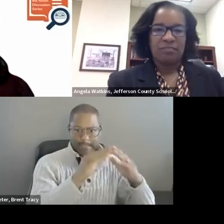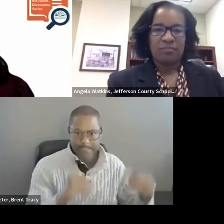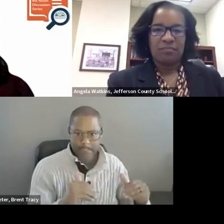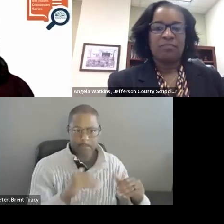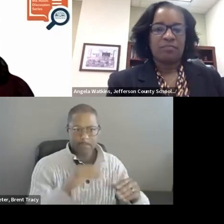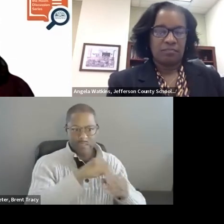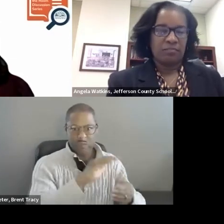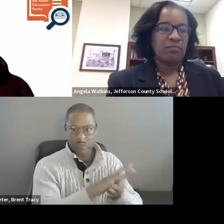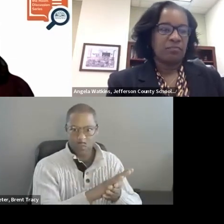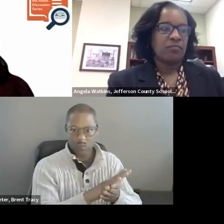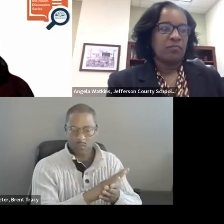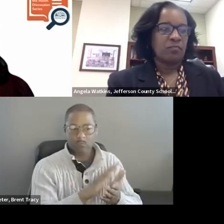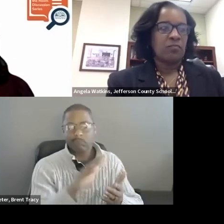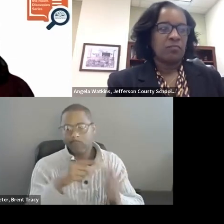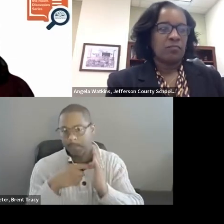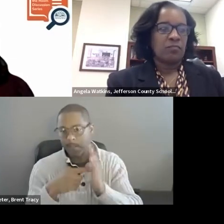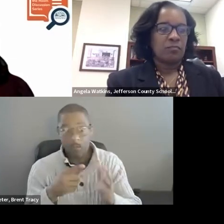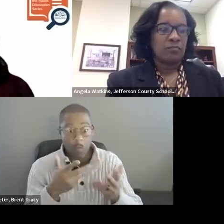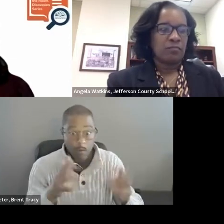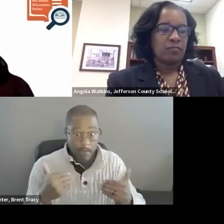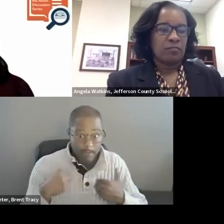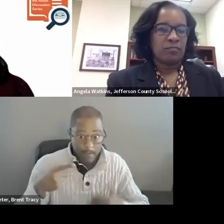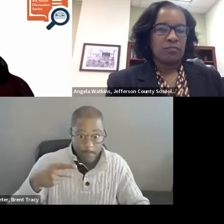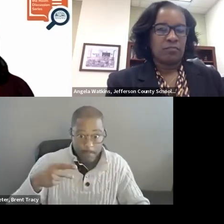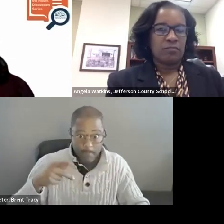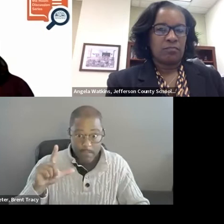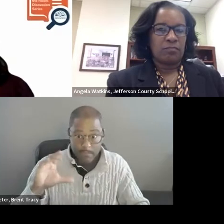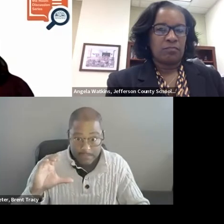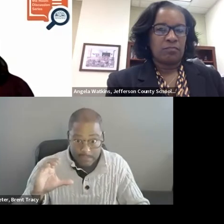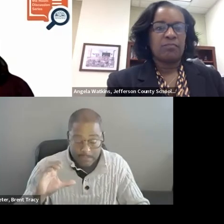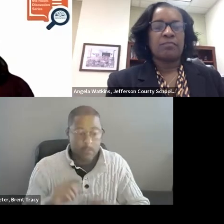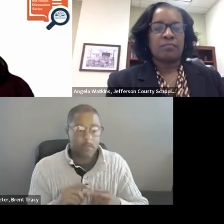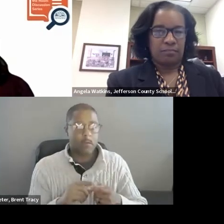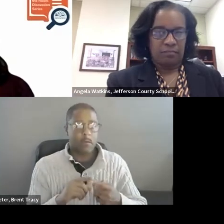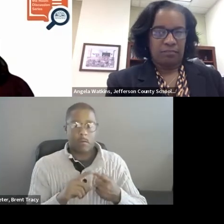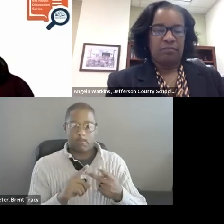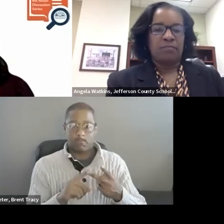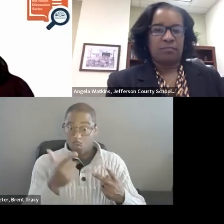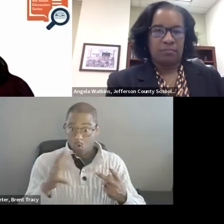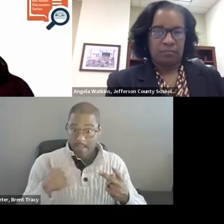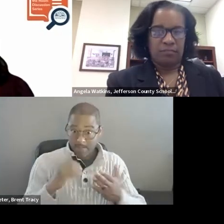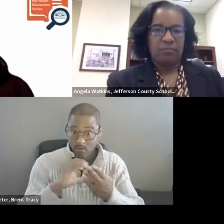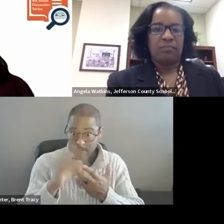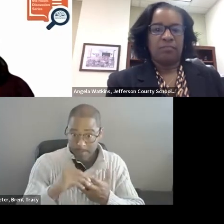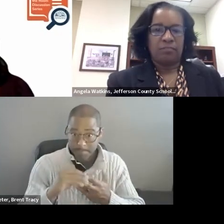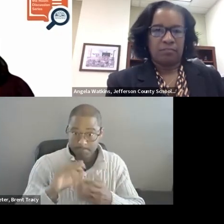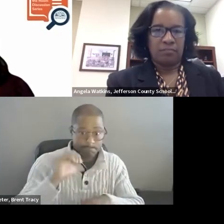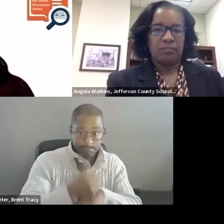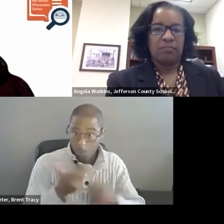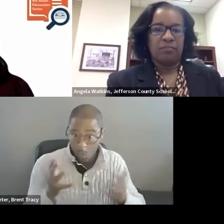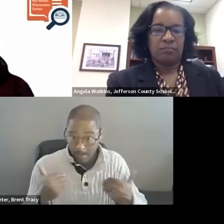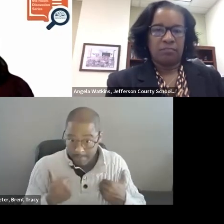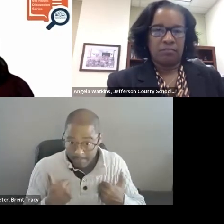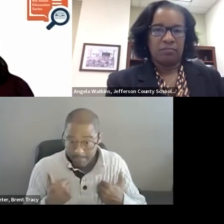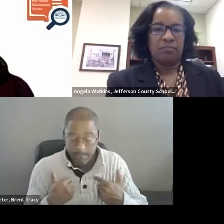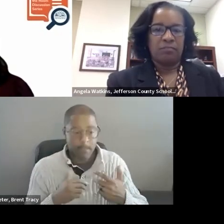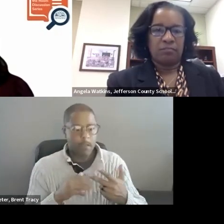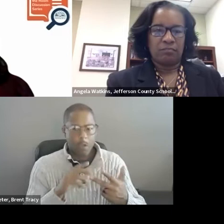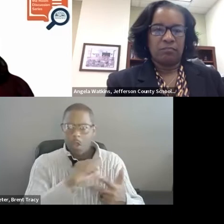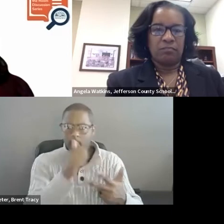Do we already have a certain curriculum in place or other types of supports and Mentoring